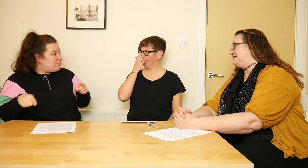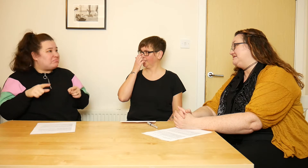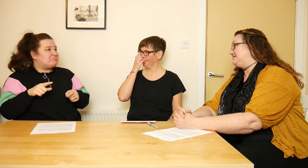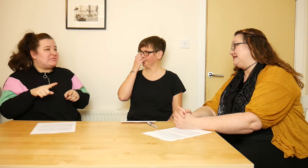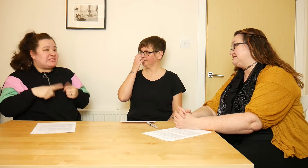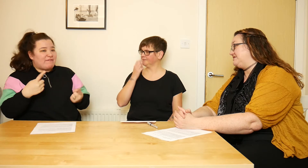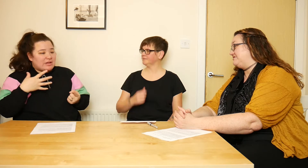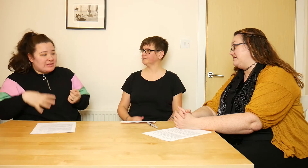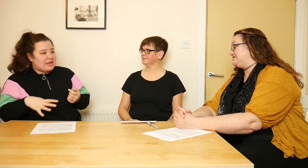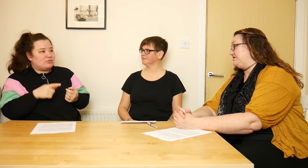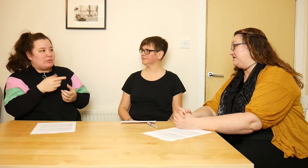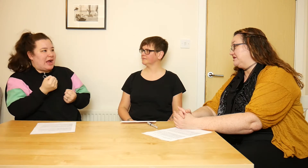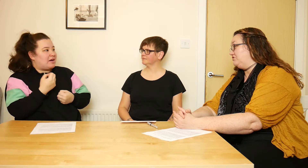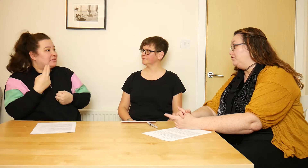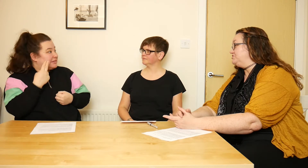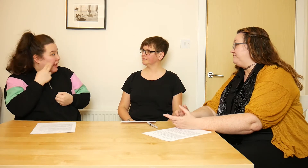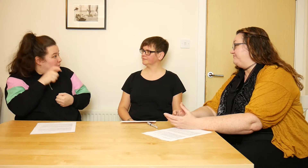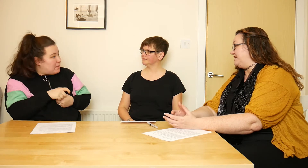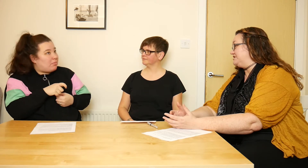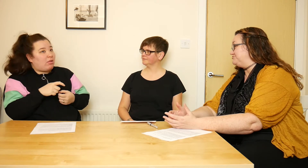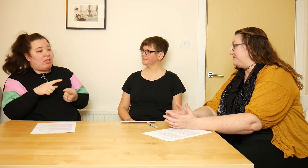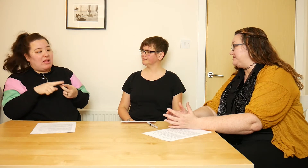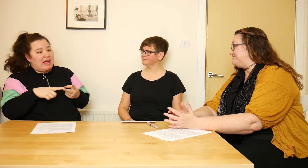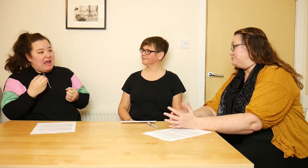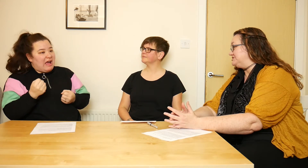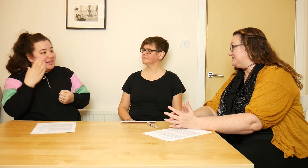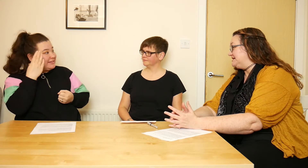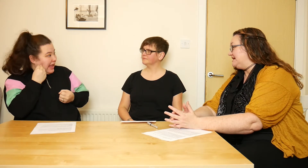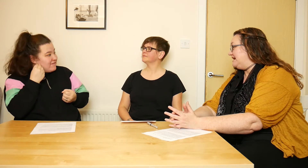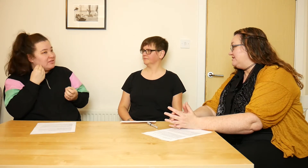is that there's a huge variation within the deaf community.